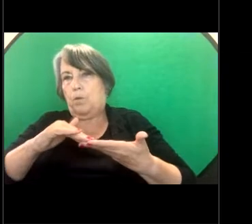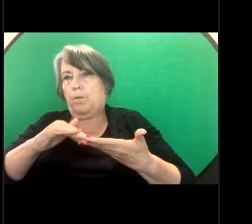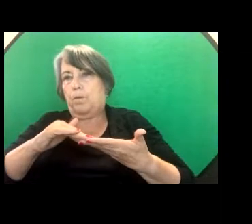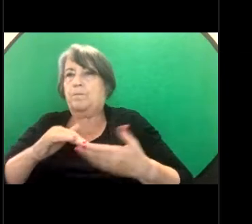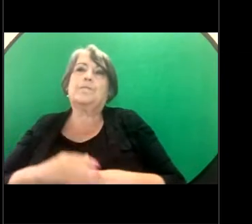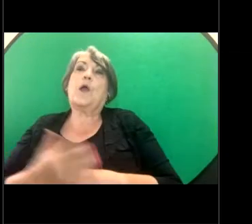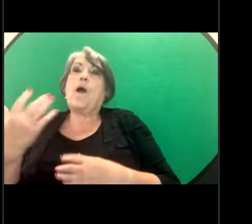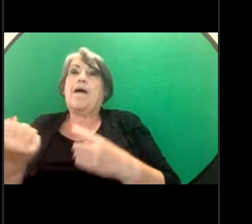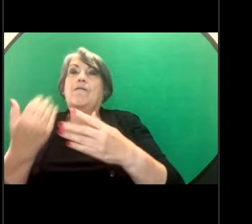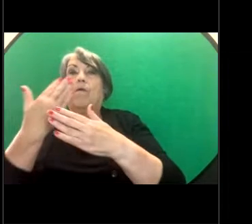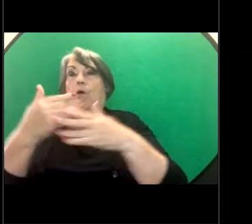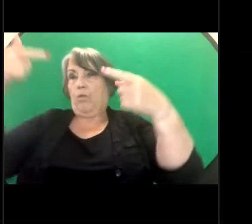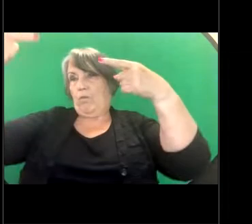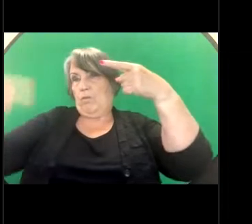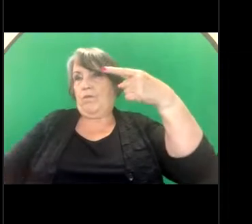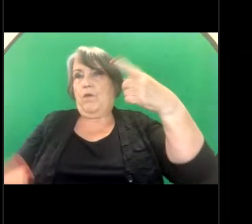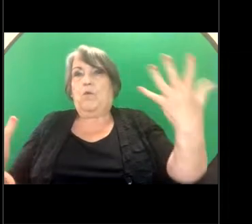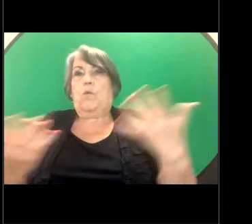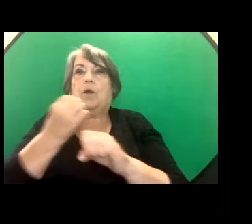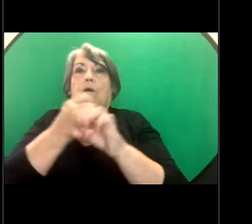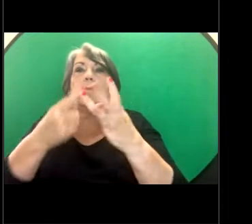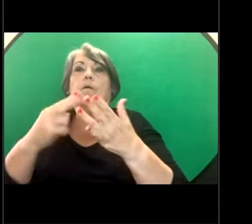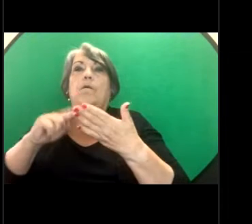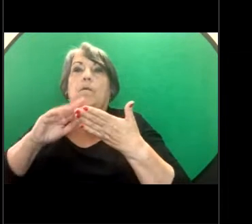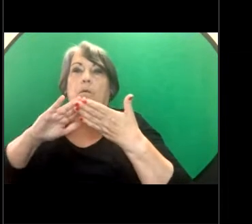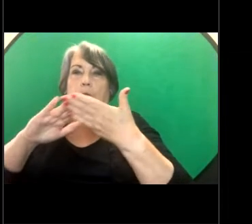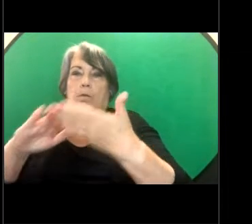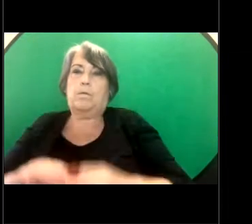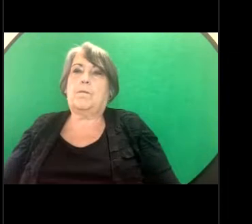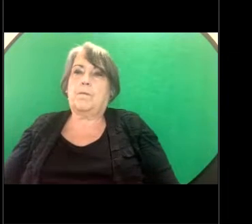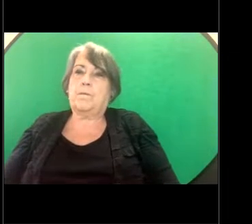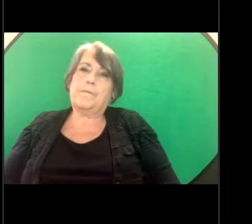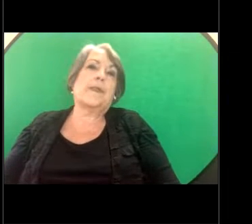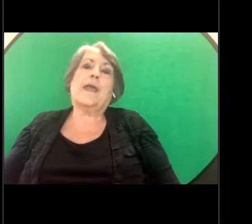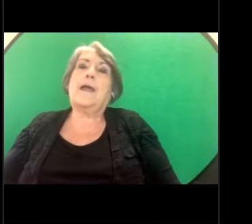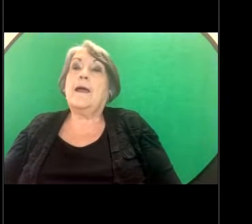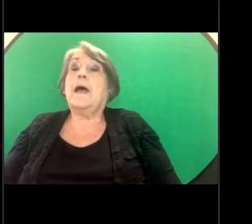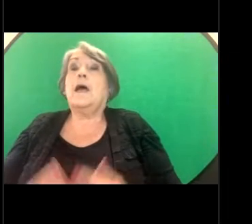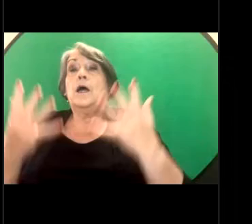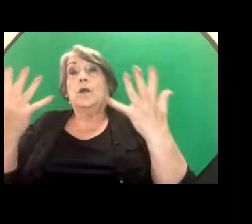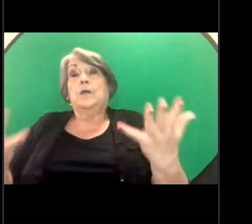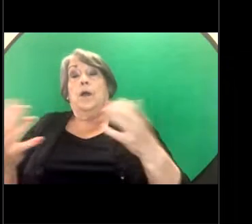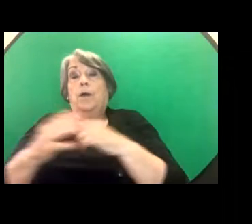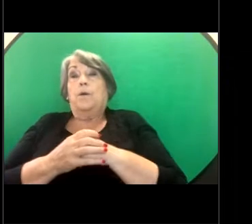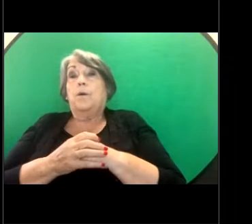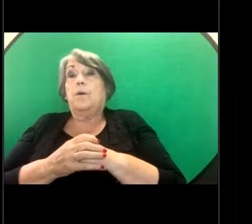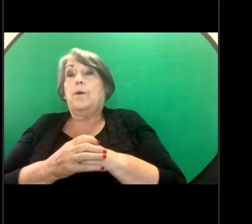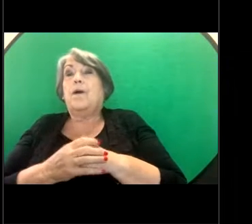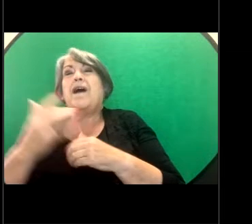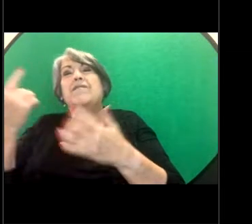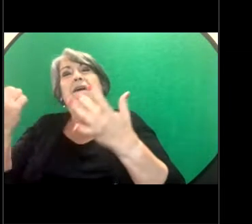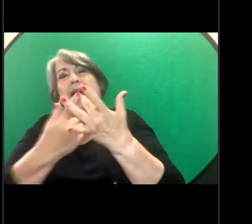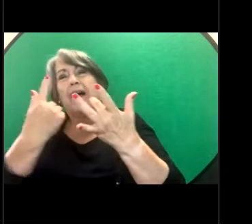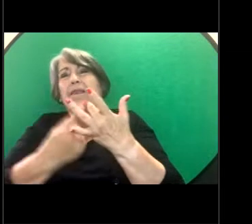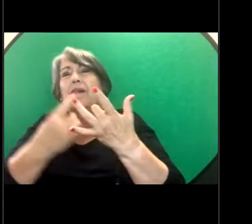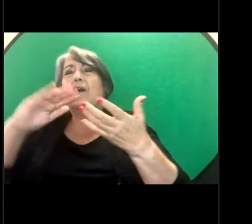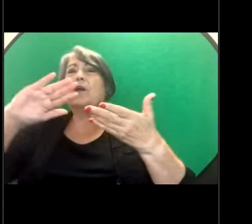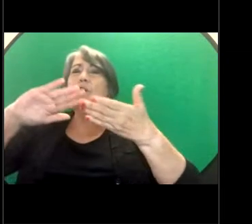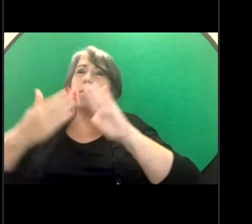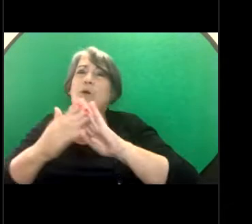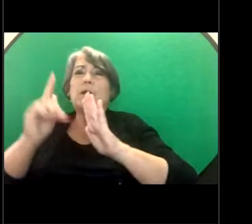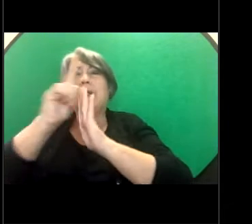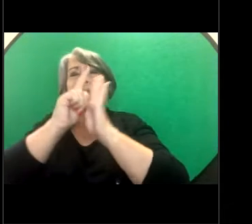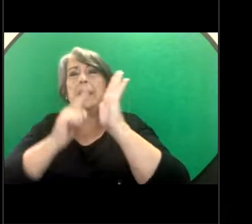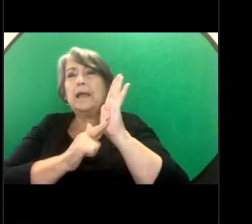for you. We have a lot of other community legal education resources available on our website.